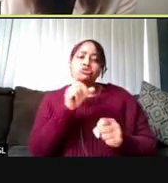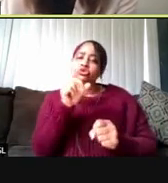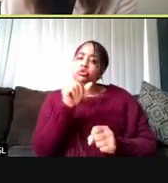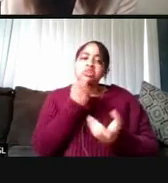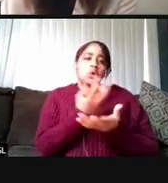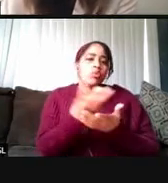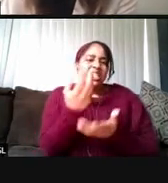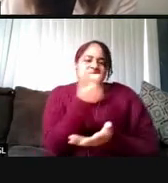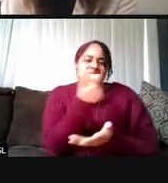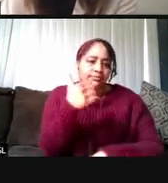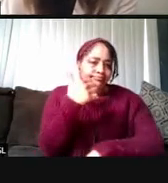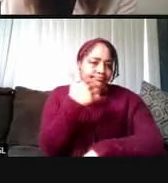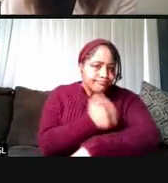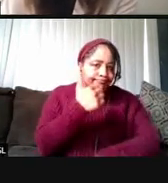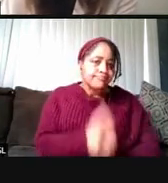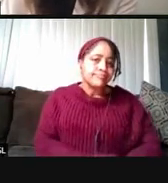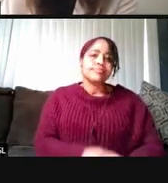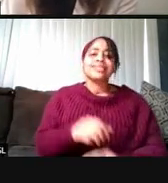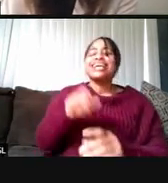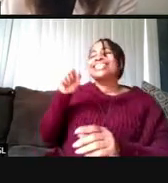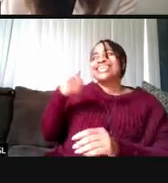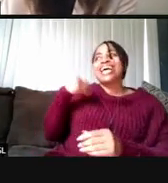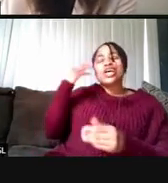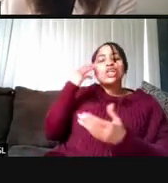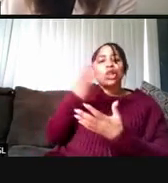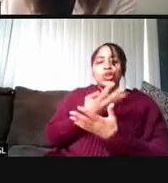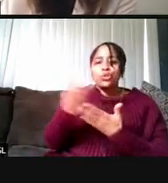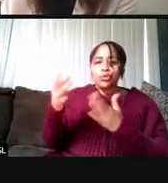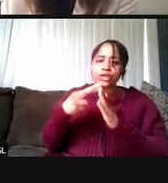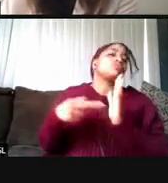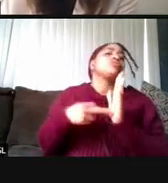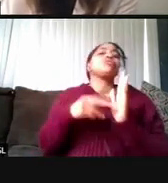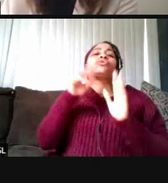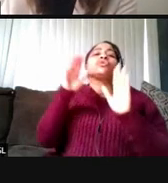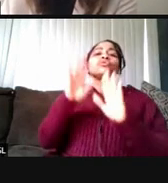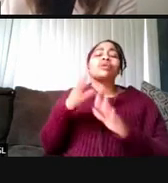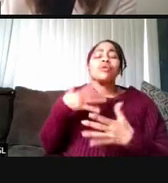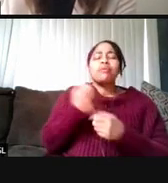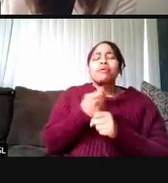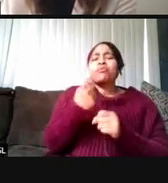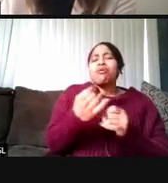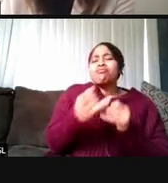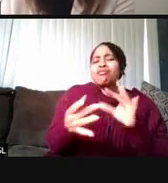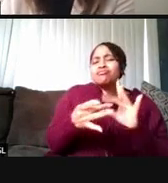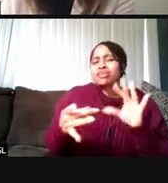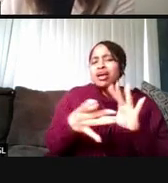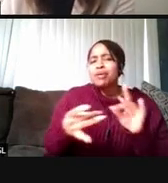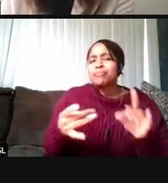Yeah, I know that the waste protocol has been great. And I just wanna make one last comment, really particularly to the students.